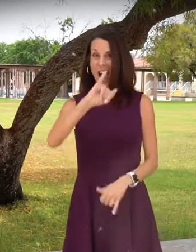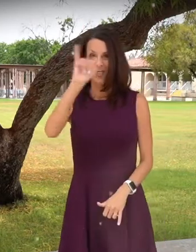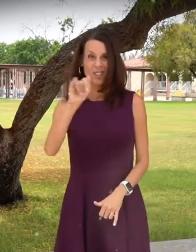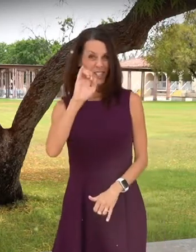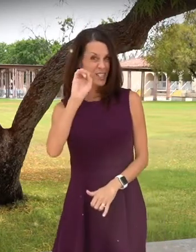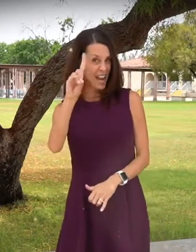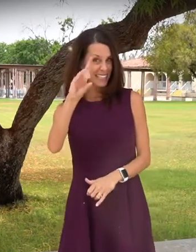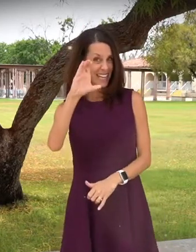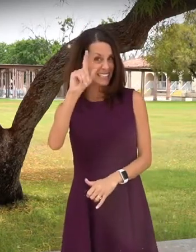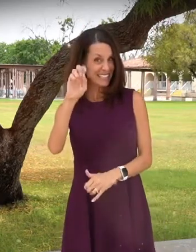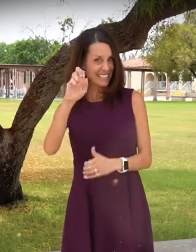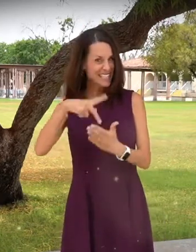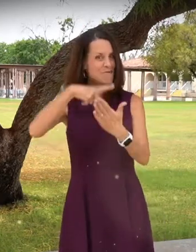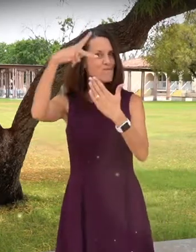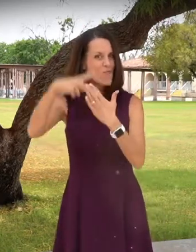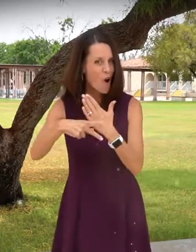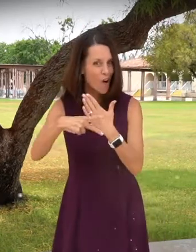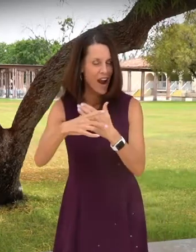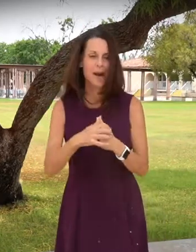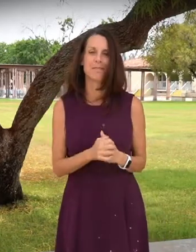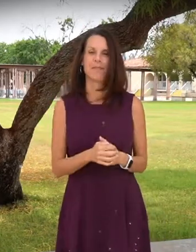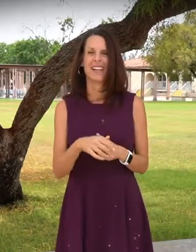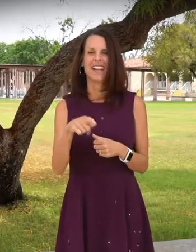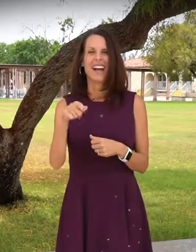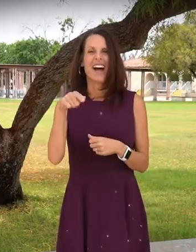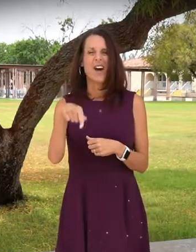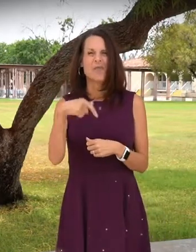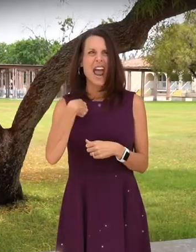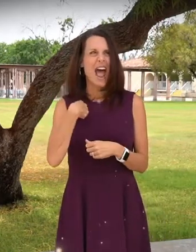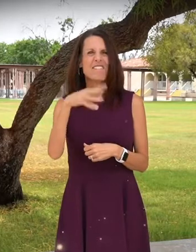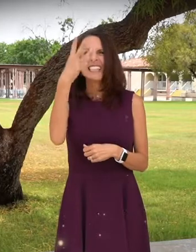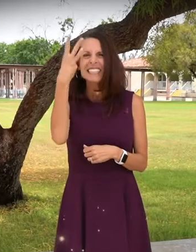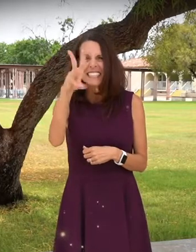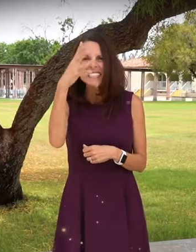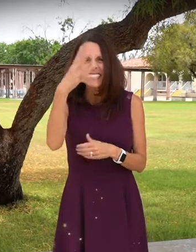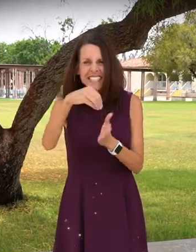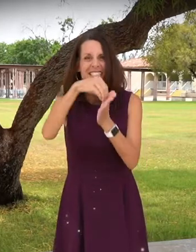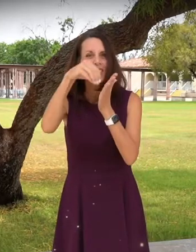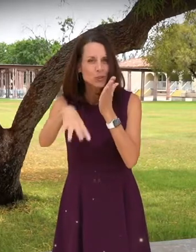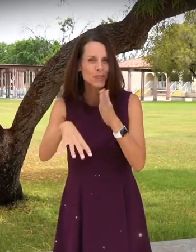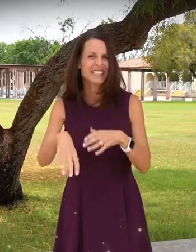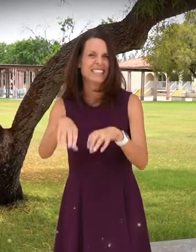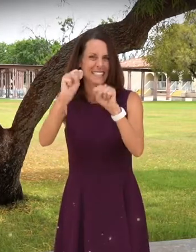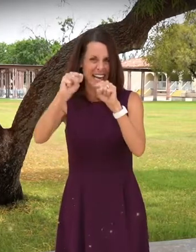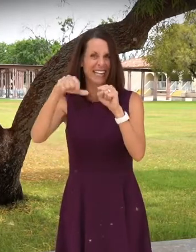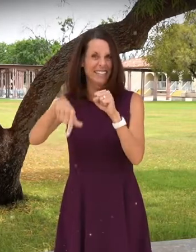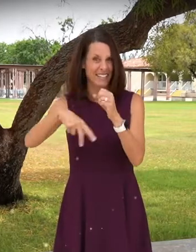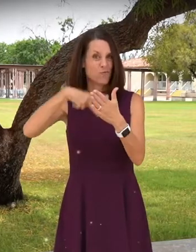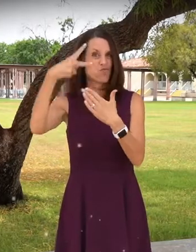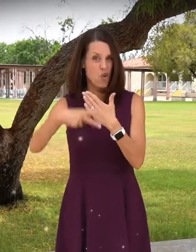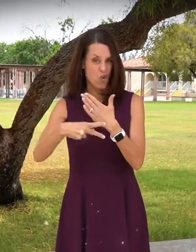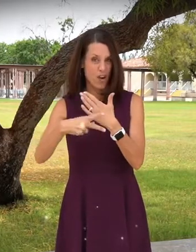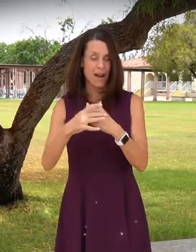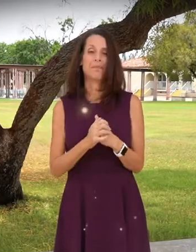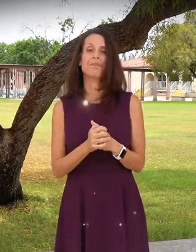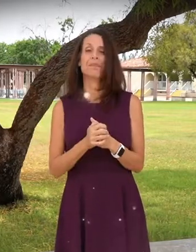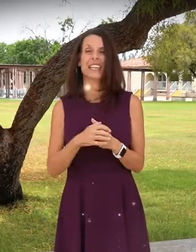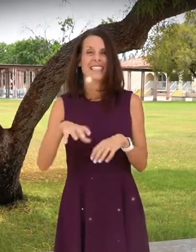AND NOW FOR THE JTED CTE PROGRAM WE HAD 16 STUDENTS PARTICIPATING IN THIS PROGRAM